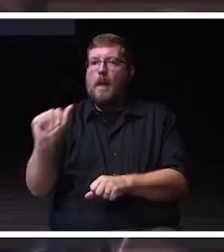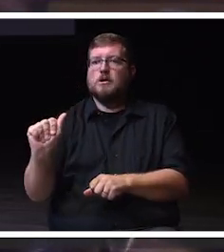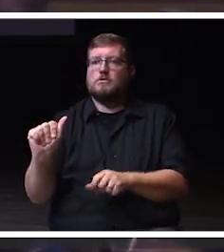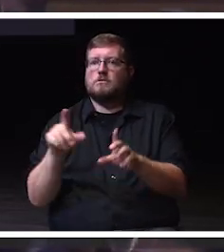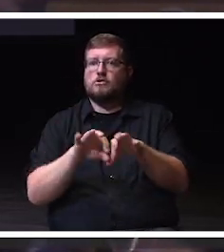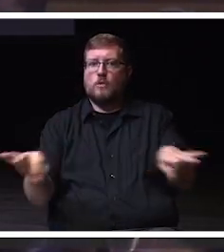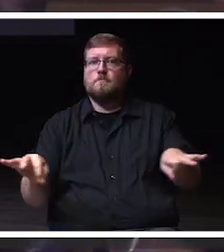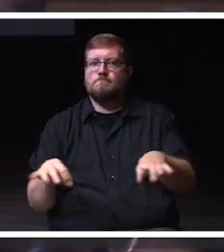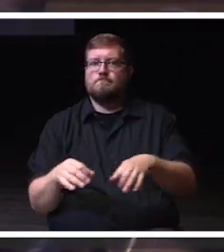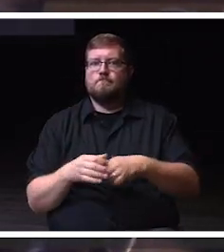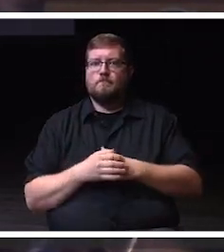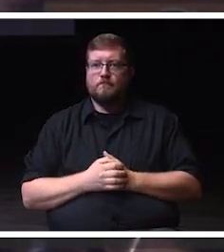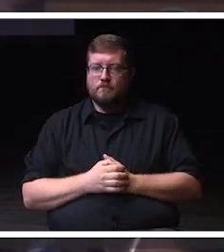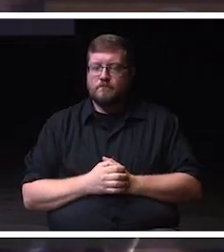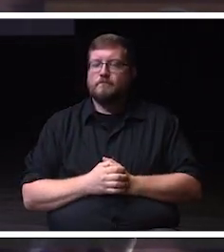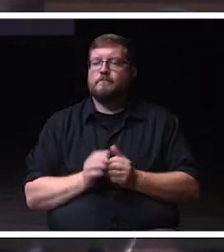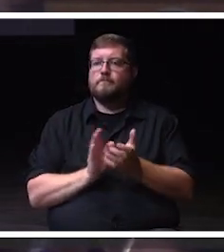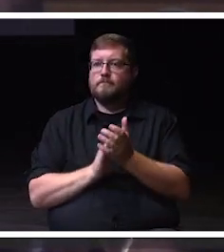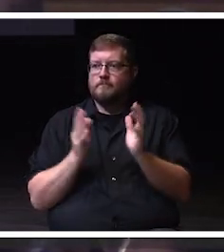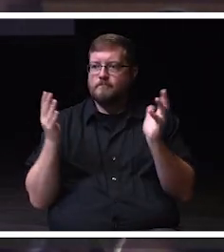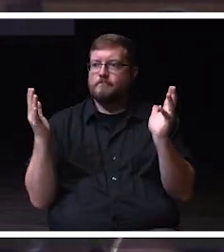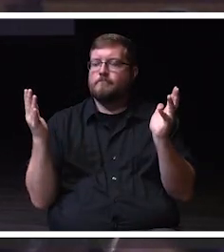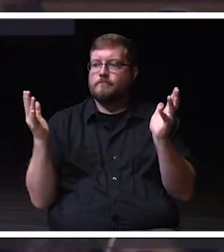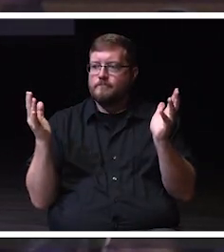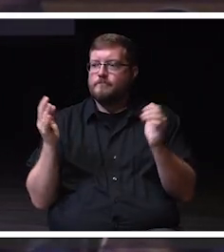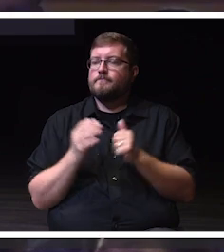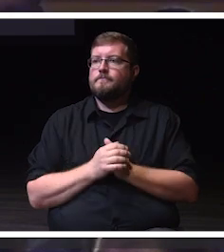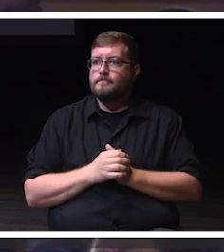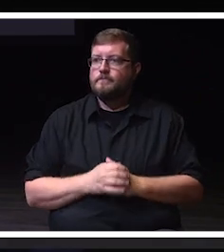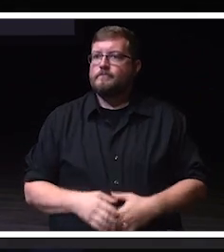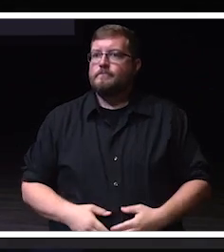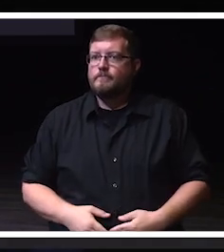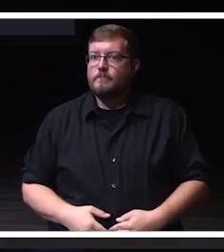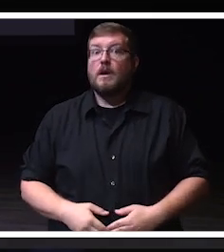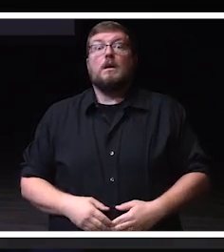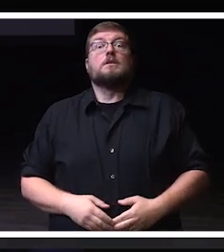And this fall, I am beyond excited to talk